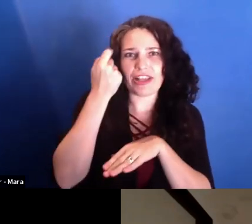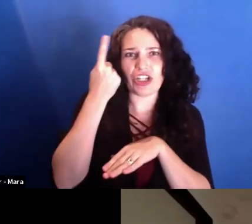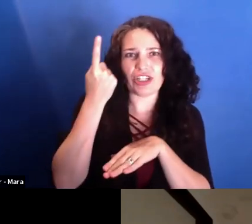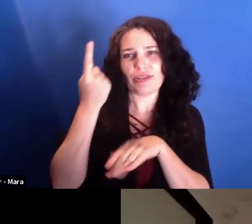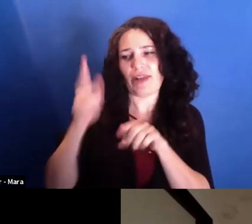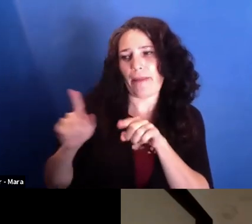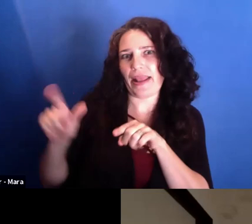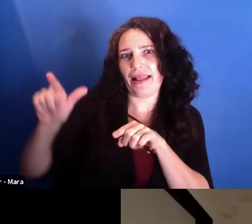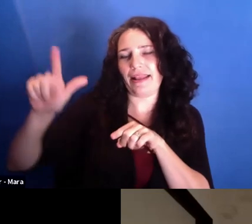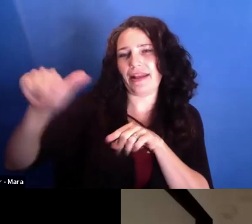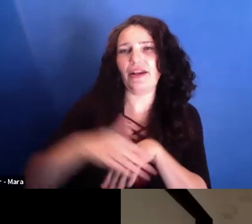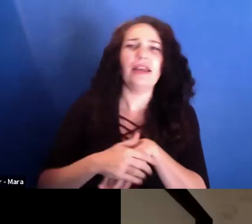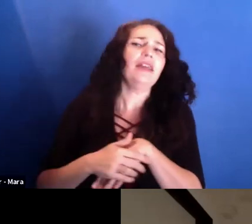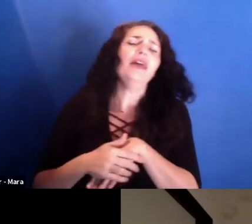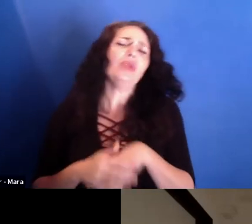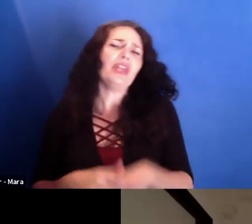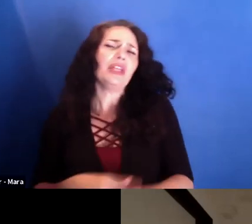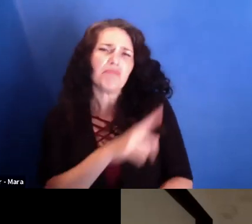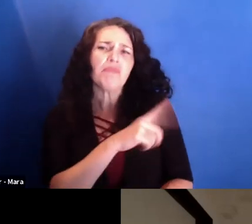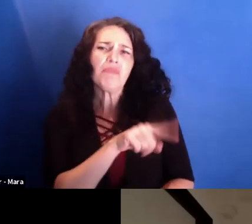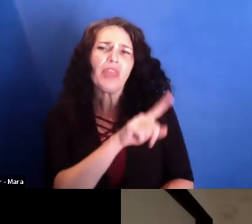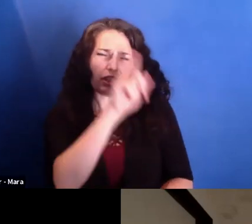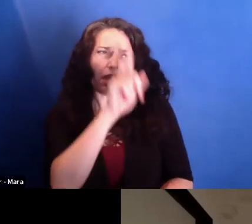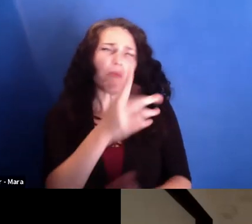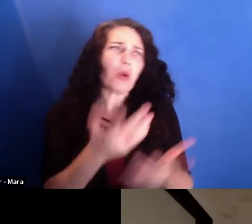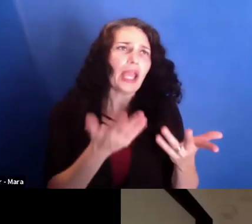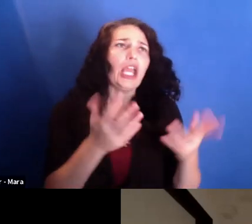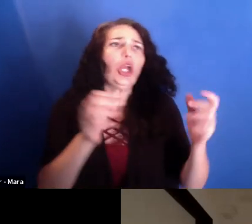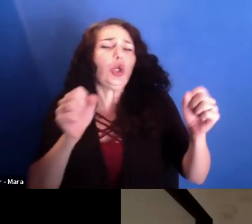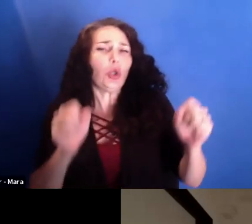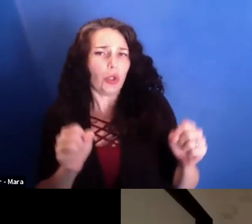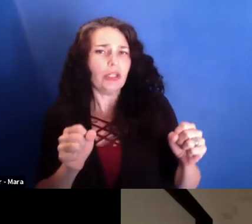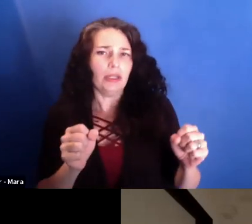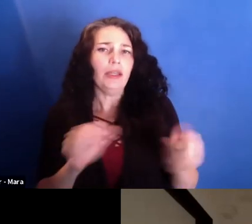we are onto something. It could be something big, but we don't know. We could be really wrong.